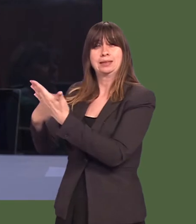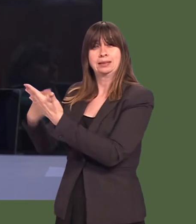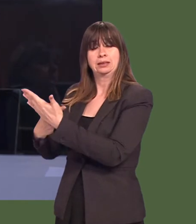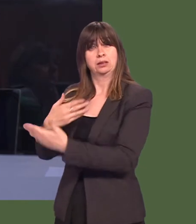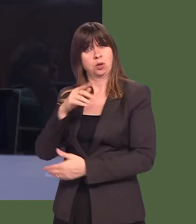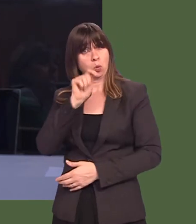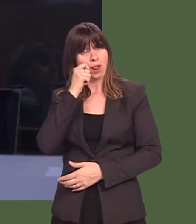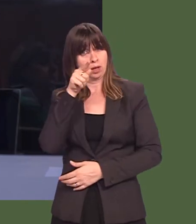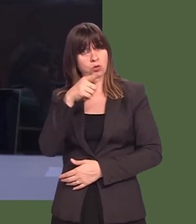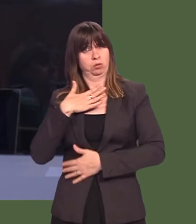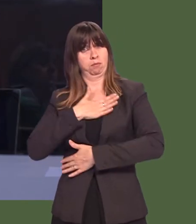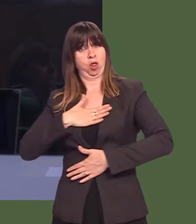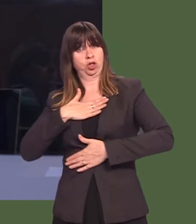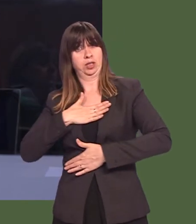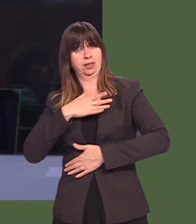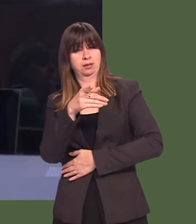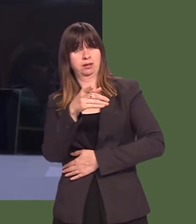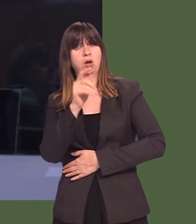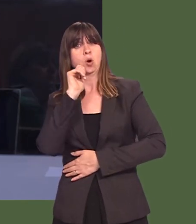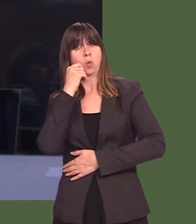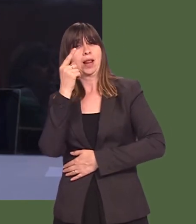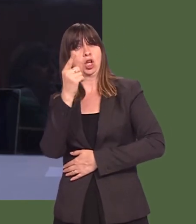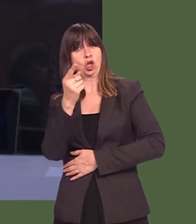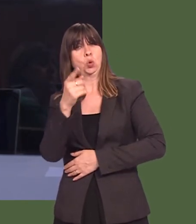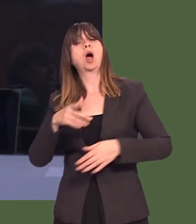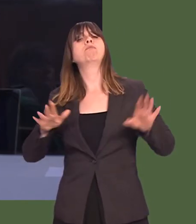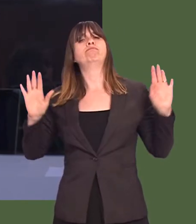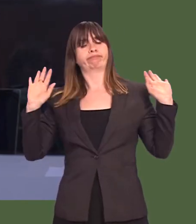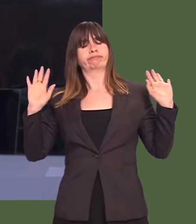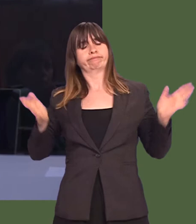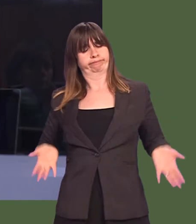Will the First Minister say sorry and will he reconsider his opposition to the right